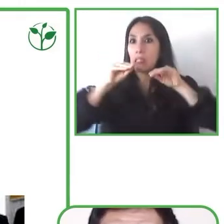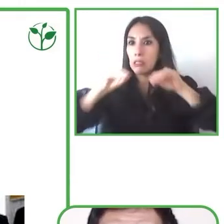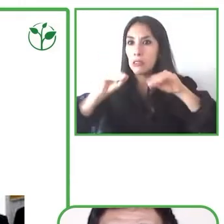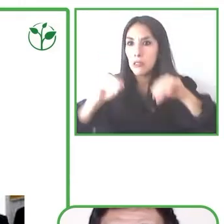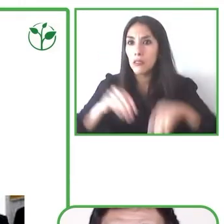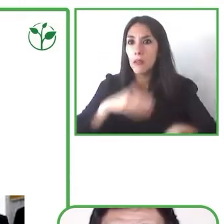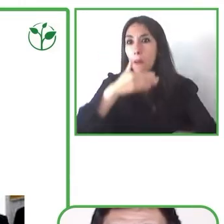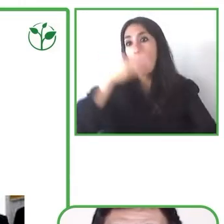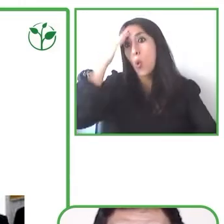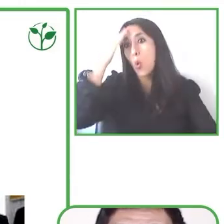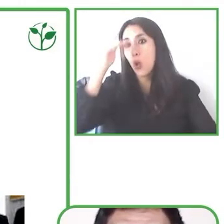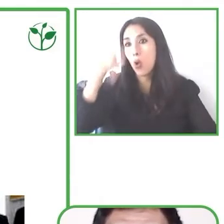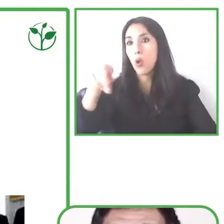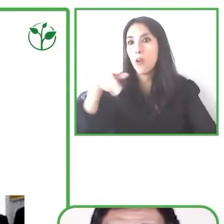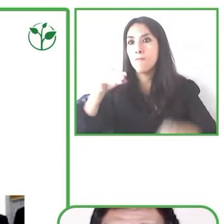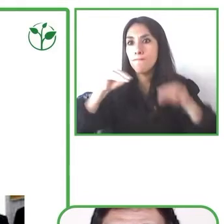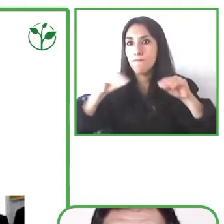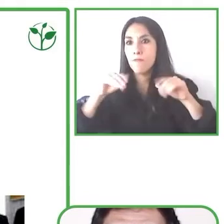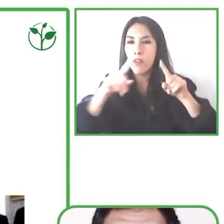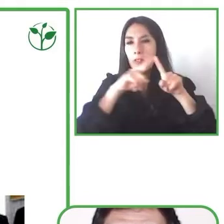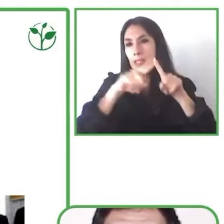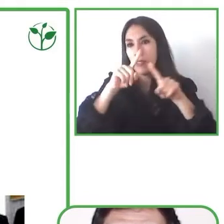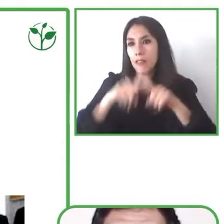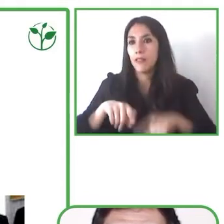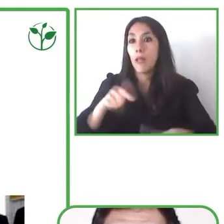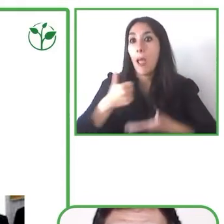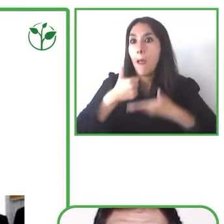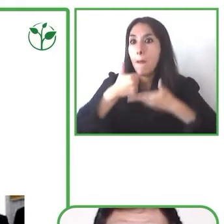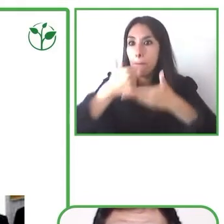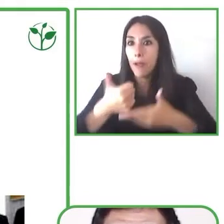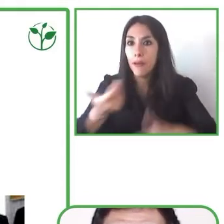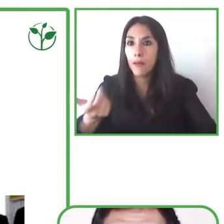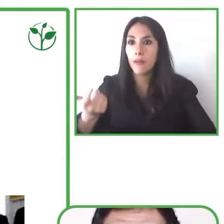differential education is good for the rest of the world. And